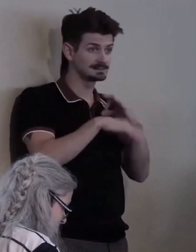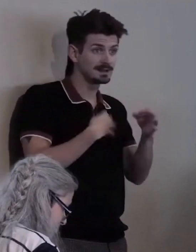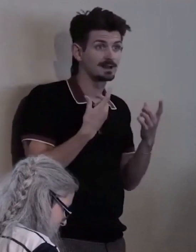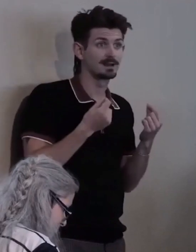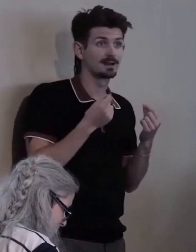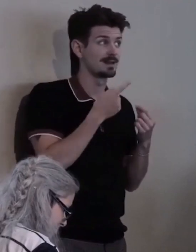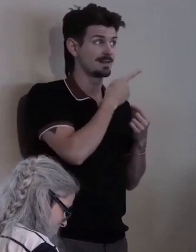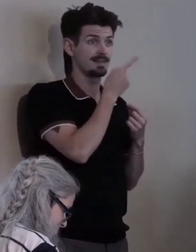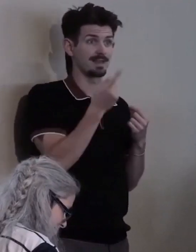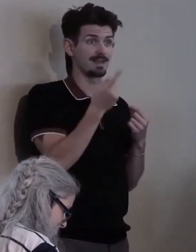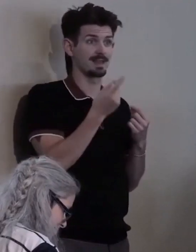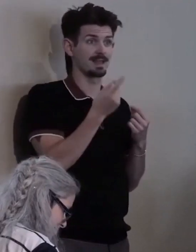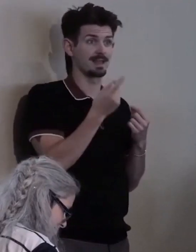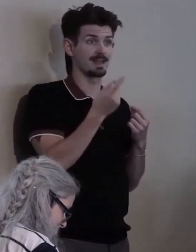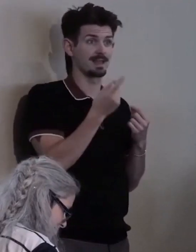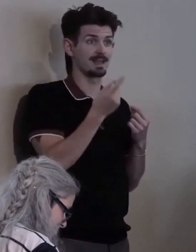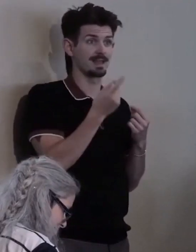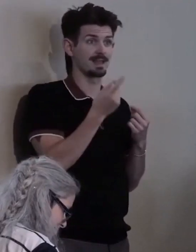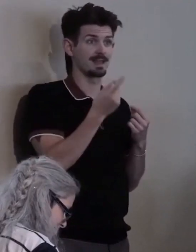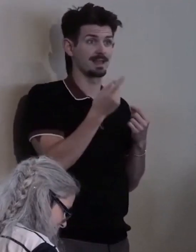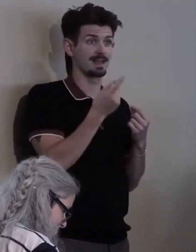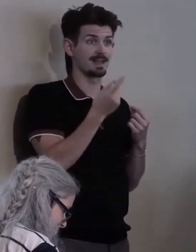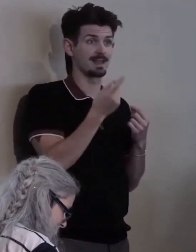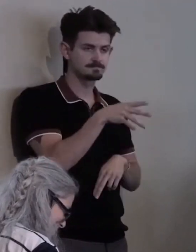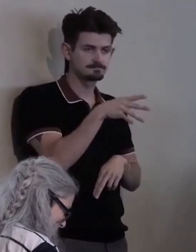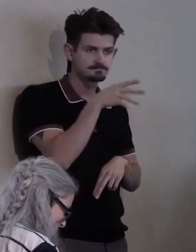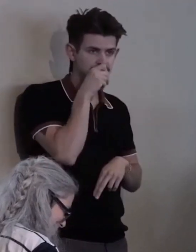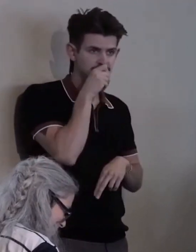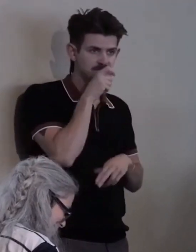shut up, take notes and listen